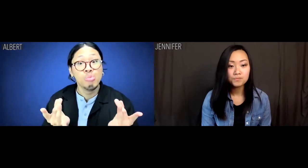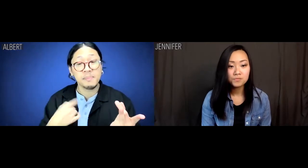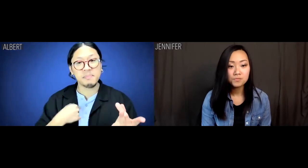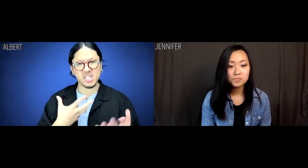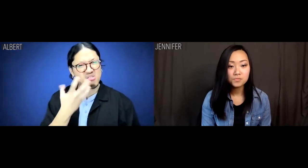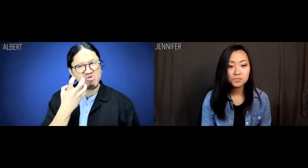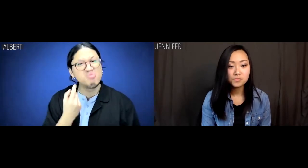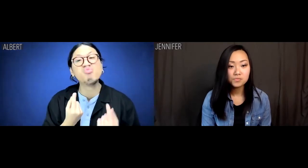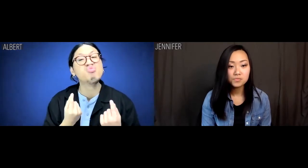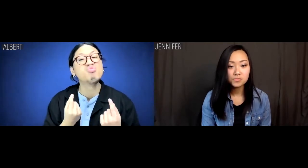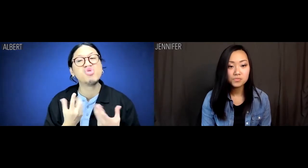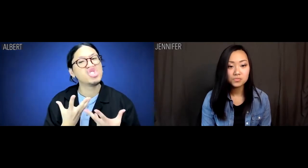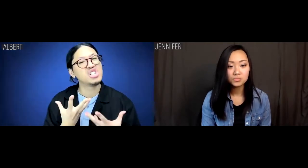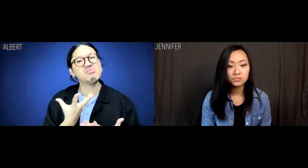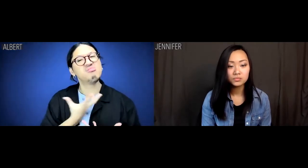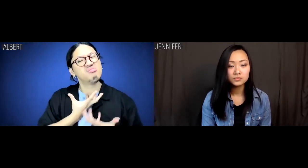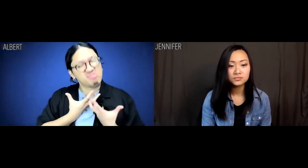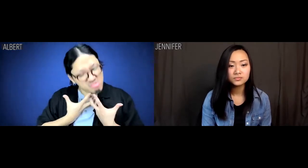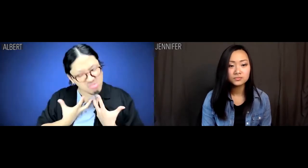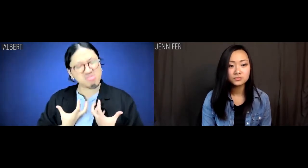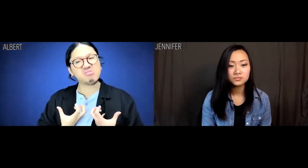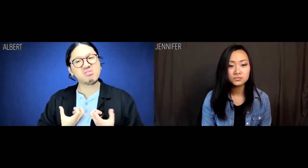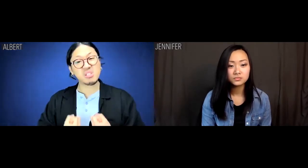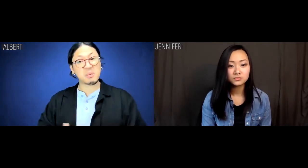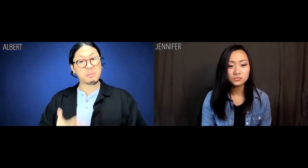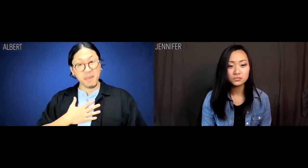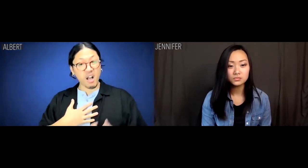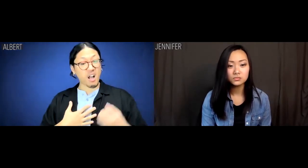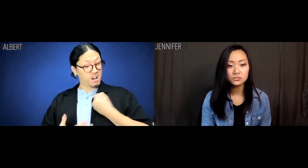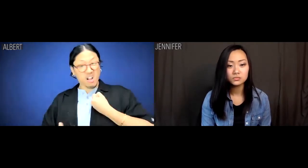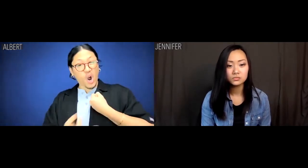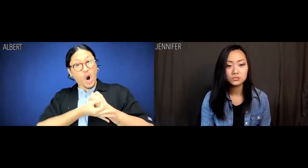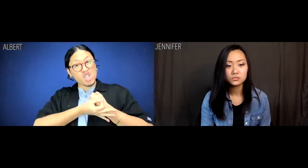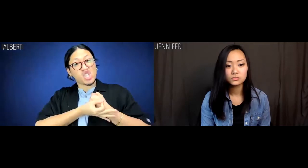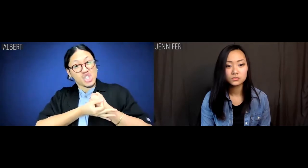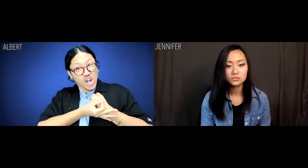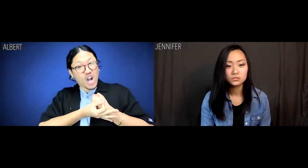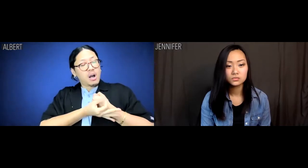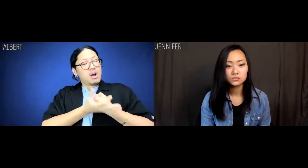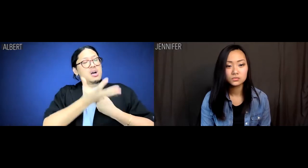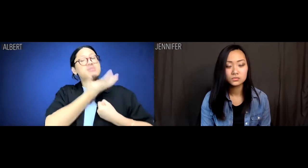All I need to do is hold in my anger, and then get my ulcer to hold in its anger from being an ulcer.